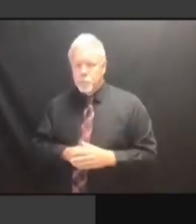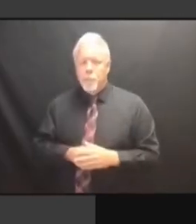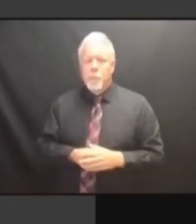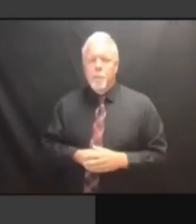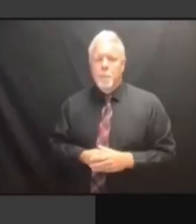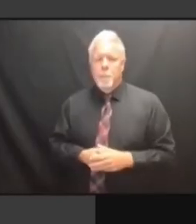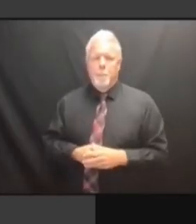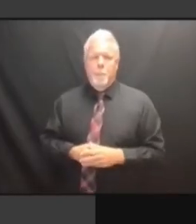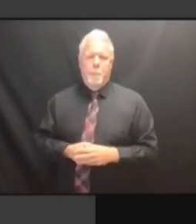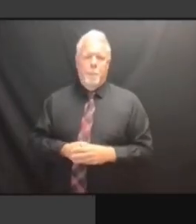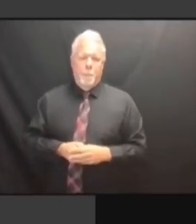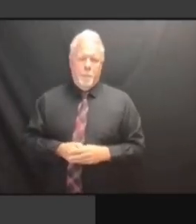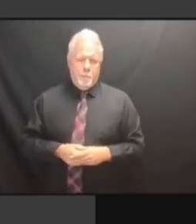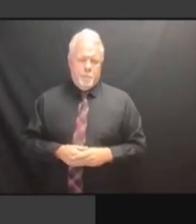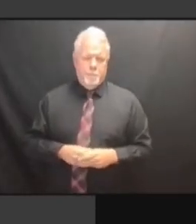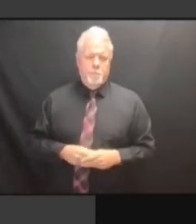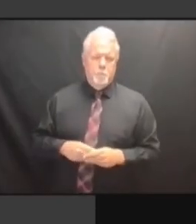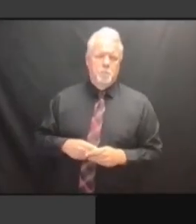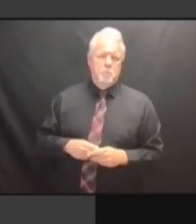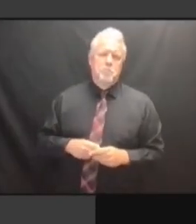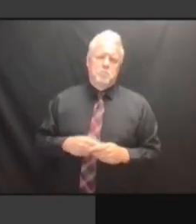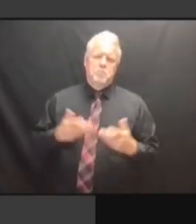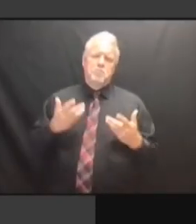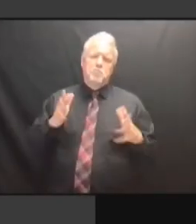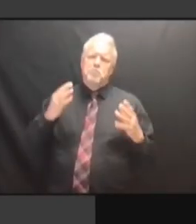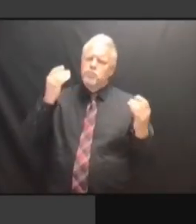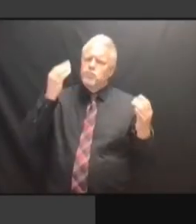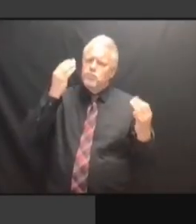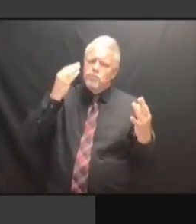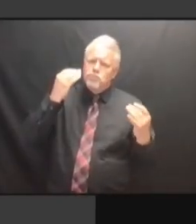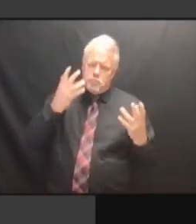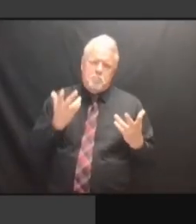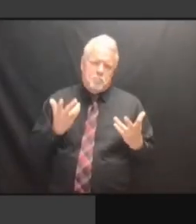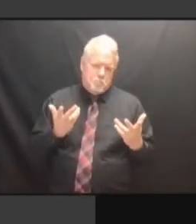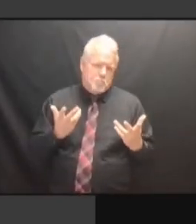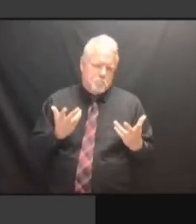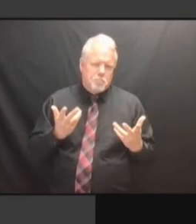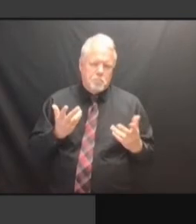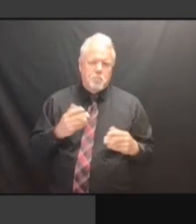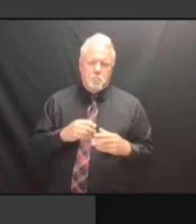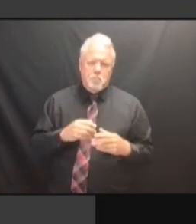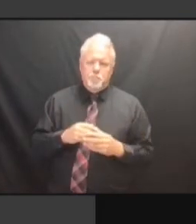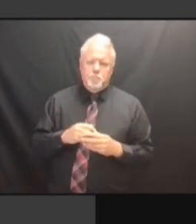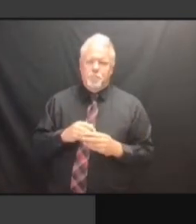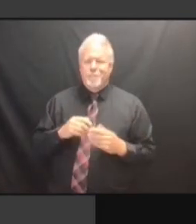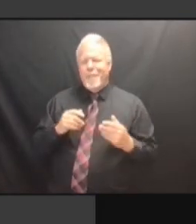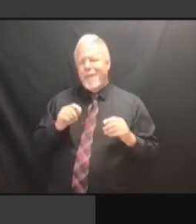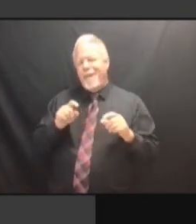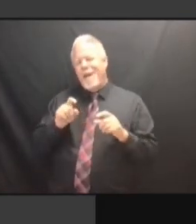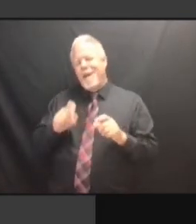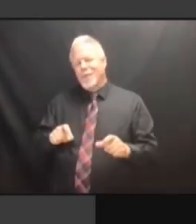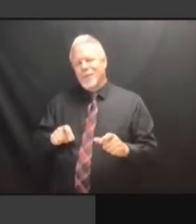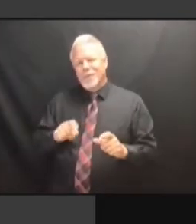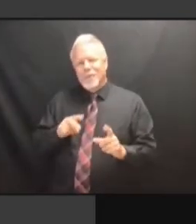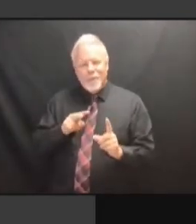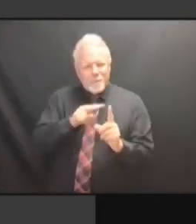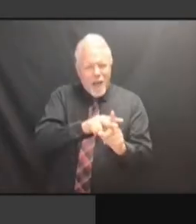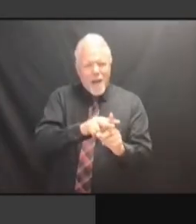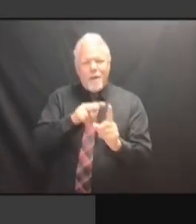THE ARTIFACTS THAT HAVE TO GET FILED HERE AND THE THE ARTIFACTS THAT HAVE TO GET FILED HERE AND THE SECURITY FILED HERE AND THE SECURITY FILED HERE AND THE SECURITY MEANS FILED HERE AND THE SECURITY MEANS FOR FILED HERE AND THE SECURITY MEANS FOR BEING FILED HERE AND THE SECURITY MEANS FOR BEING HERE, FILED HERE AND THE SECURITY MEANS FOR BEING HERE, WE'VE MEANS FOR BEING HERE, WE'VE MEANS FOR BEING HERE, WE'VE ALWAYS MEANS FOR BEING HERE, WE'VE ALWAYS FELT MEANS FOR BEING HERE, WE'VE ALWAYS FELT I MEANS FOR BEING HERE, WE'VE ALWAYS FELT I DON'T MEANS FOR BEING HERE, WE'VE ALWAYS FELT I DON'T KNO MEANS FOR BEING HERE, WE'VE ALWAYS FELT ONSITE MEANS FOR BEING HERE, WE'VE ALWAYS FELT ONSITE WORK MEANS FOR BEING HERE, WE'VE ALWAYS FELT ONSITE WORK WAS MEANS FOR BEING HERE, WE'VE ALWAYS FELT ONSITE WORK WAS THE